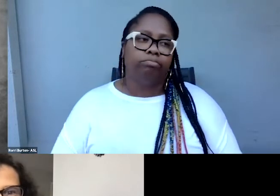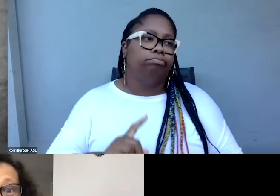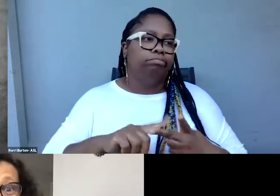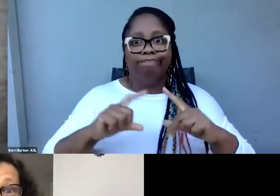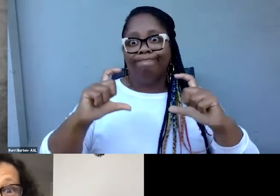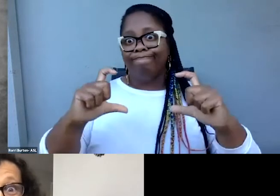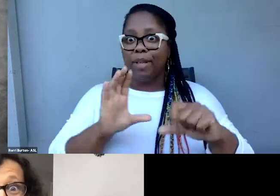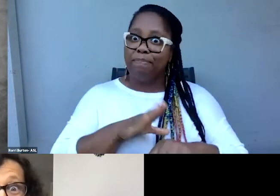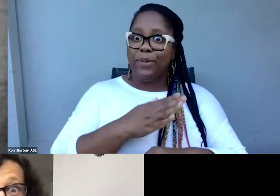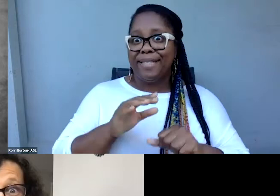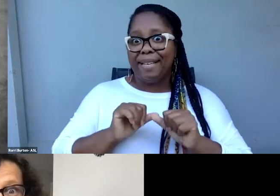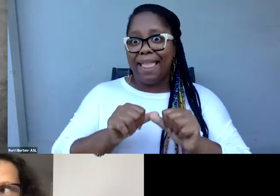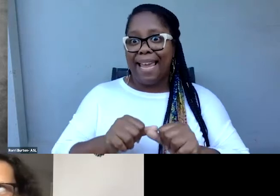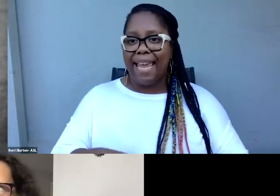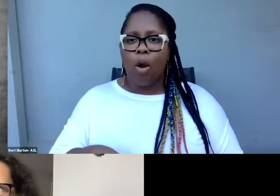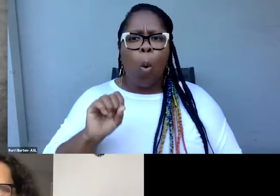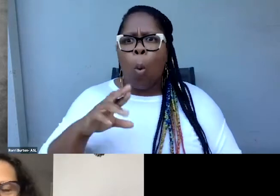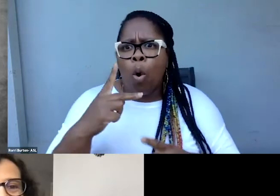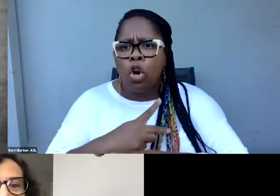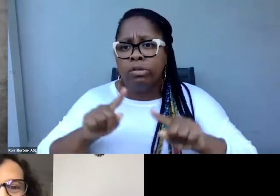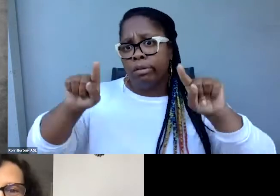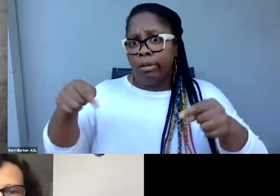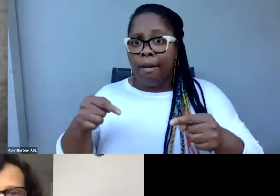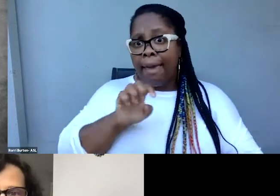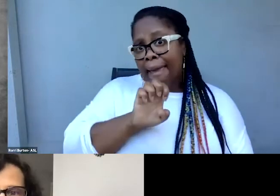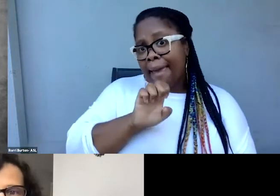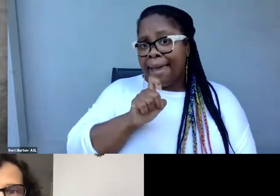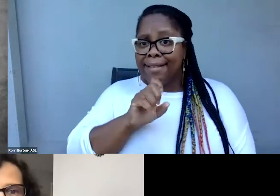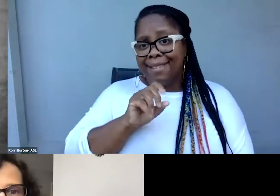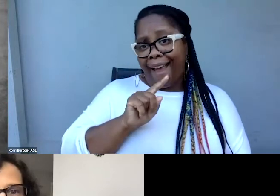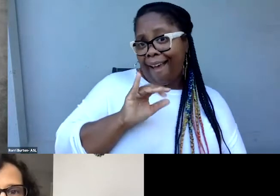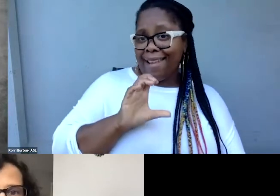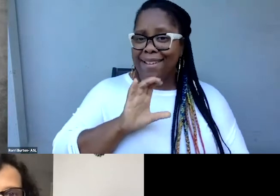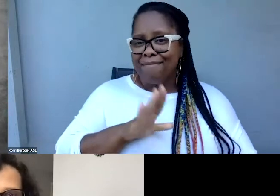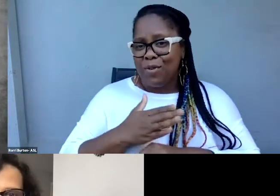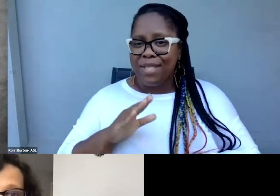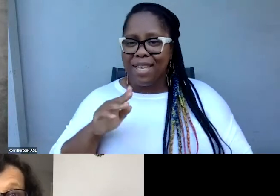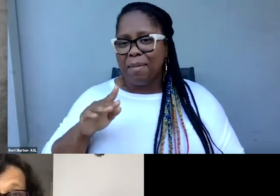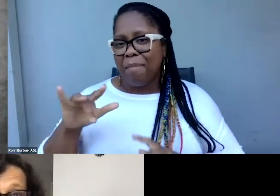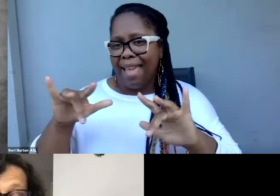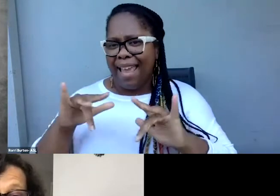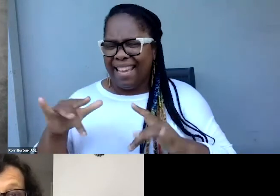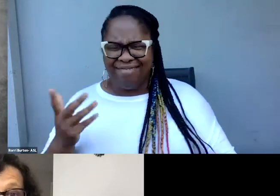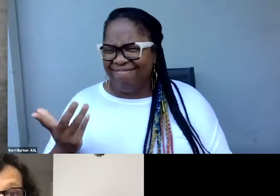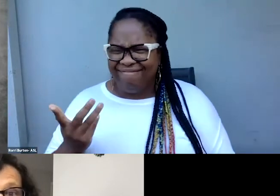Or worse, exotic music playing. Fixing that stuff. Making them culturally sensitive.